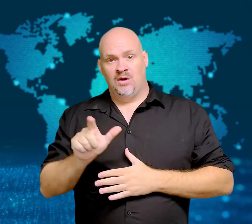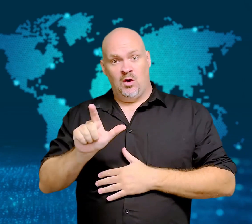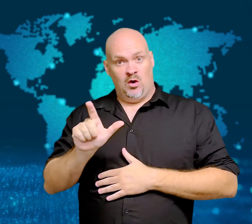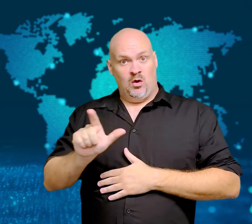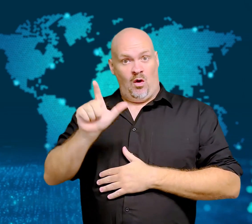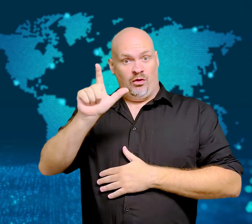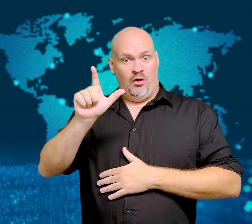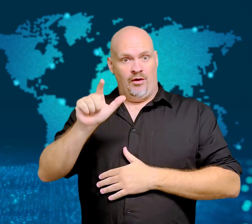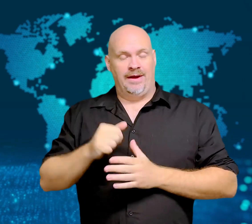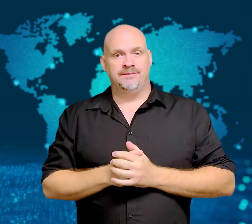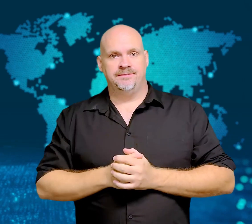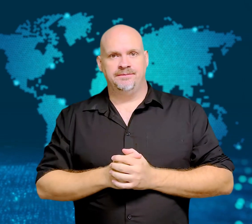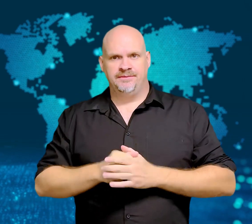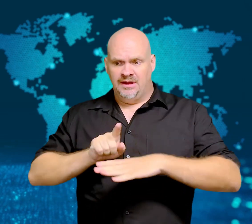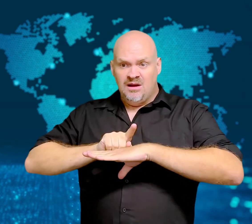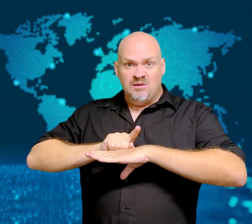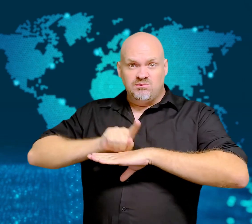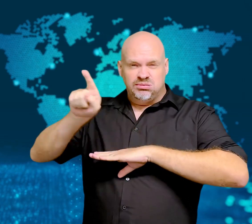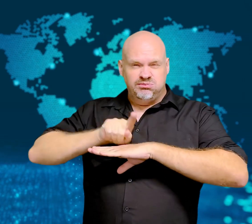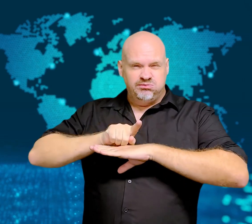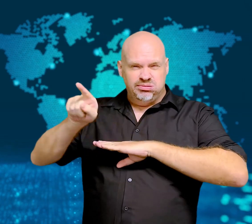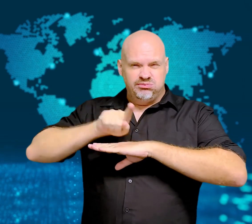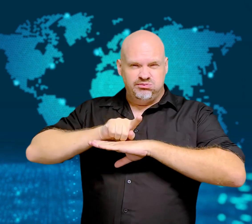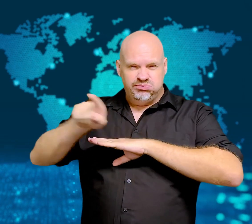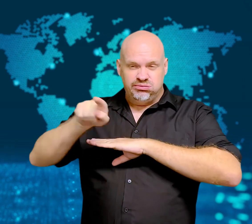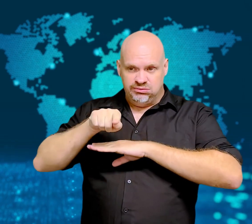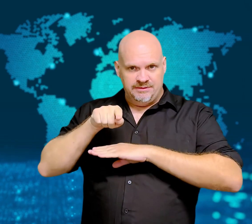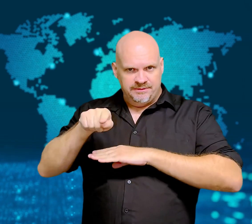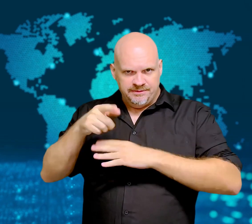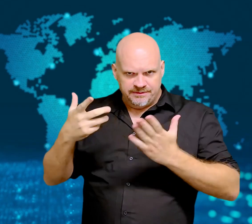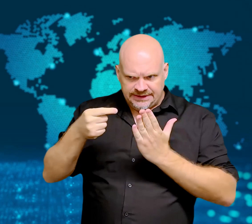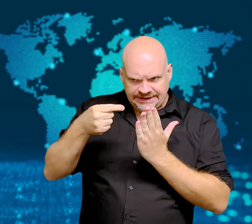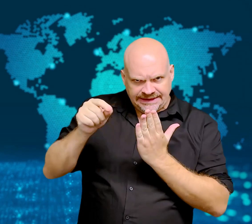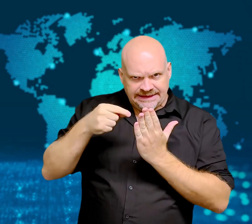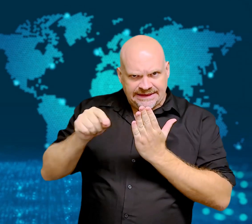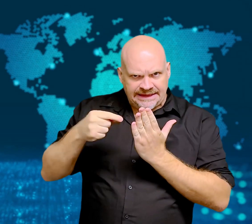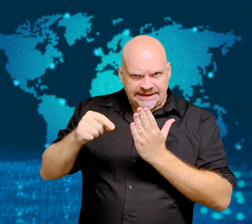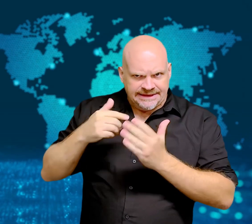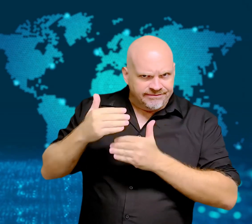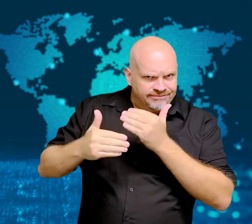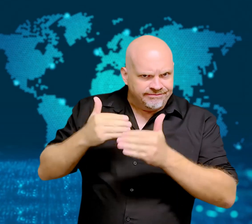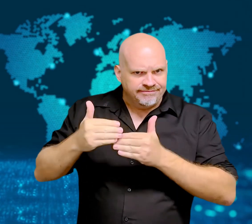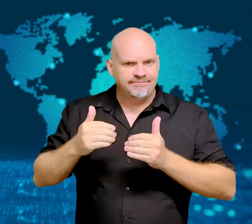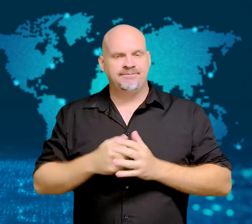Ballistic missile test